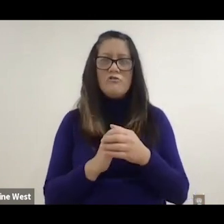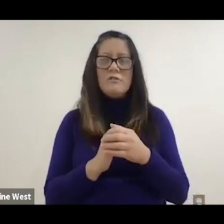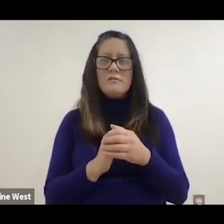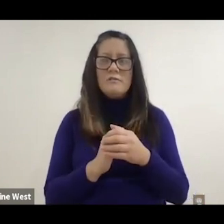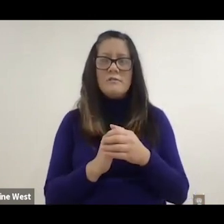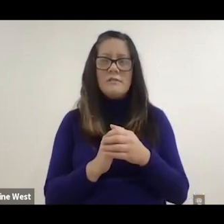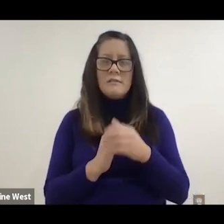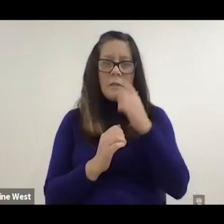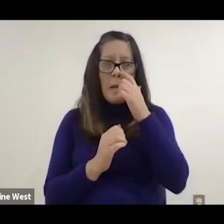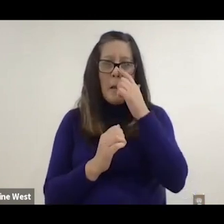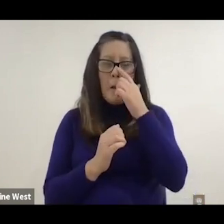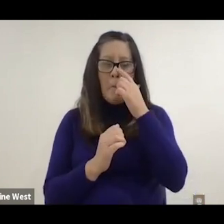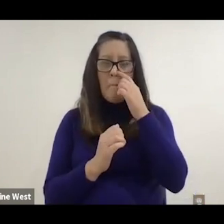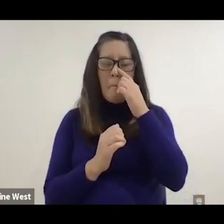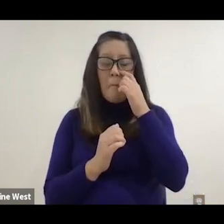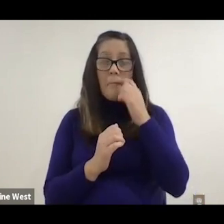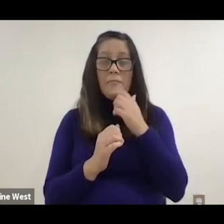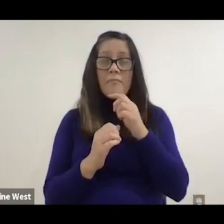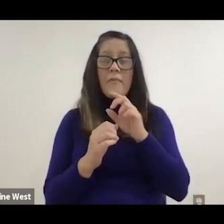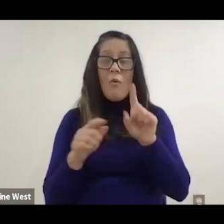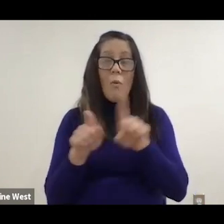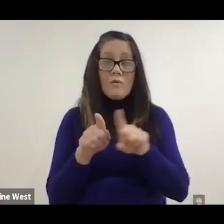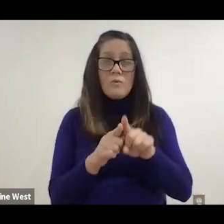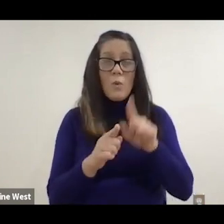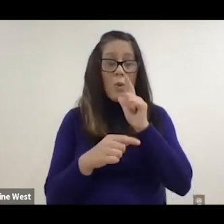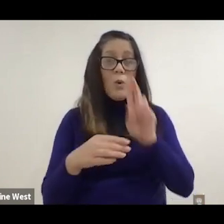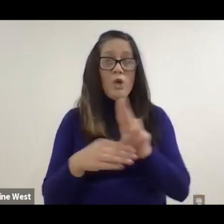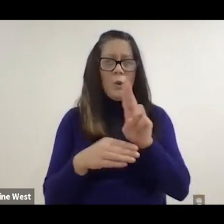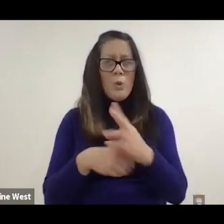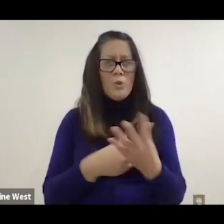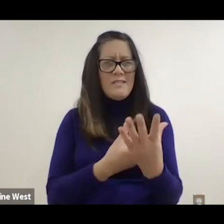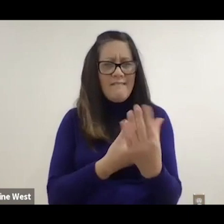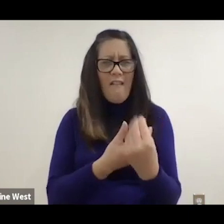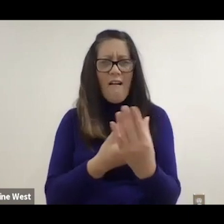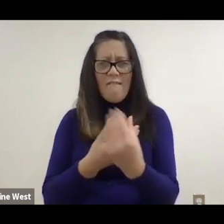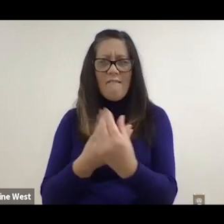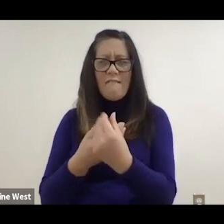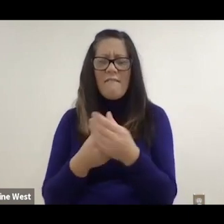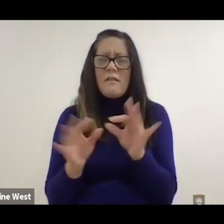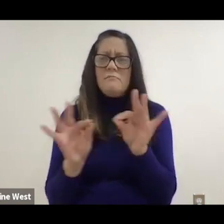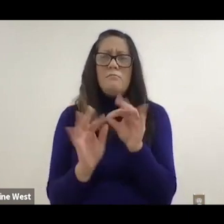The common really user engagement is important for all areas of engineering and research and I